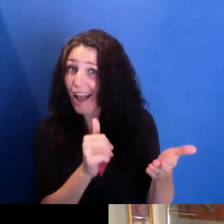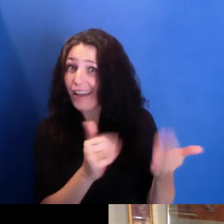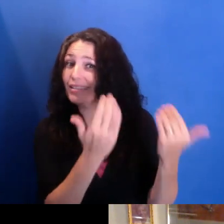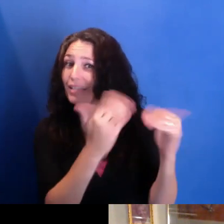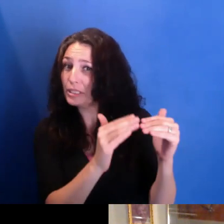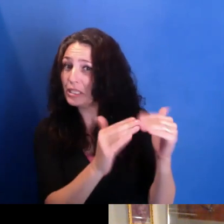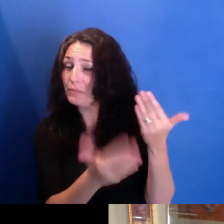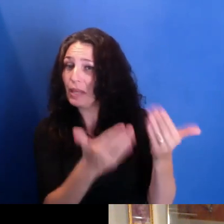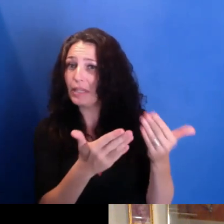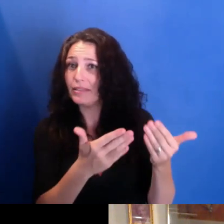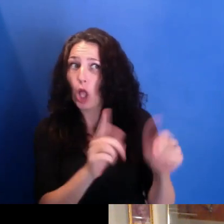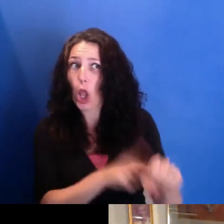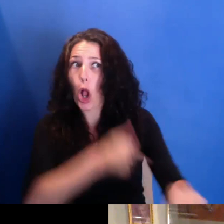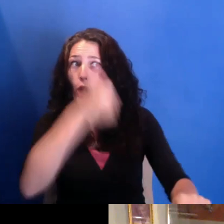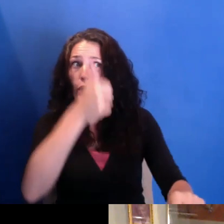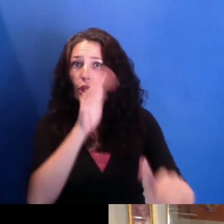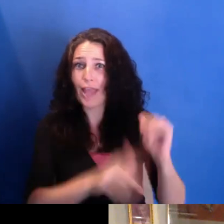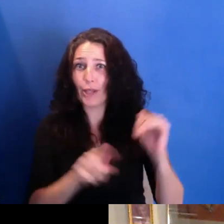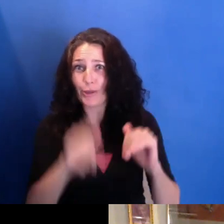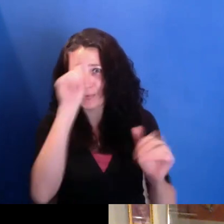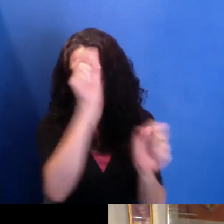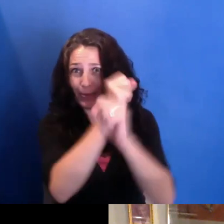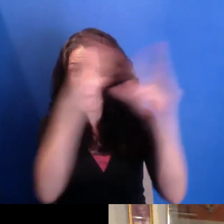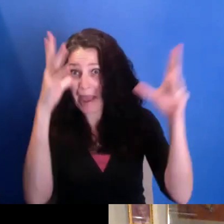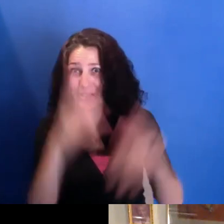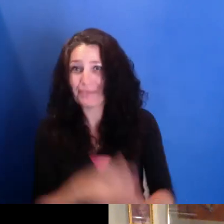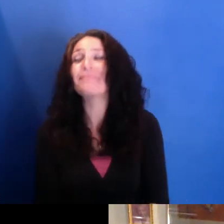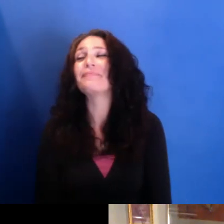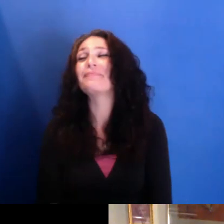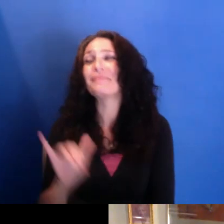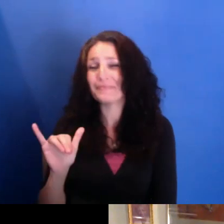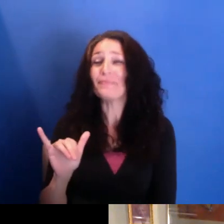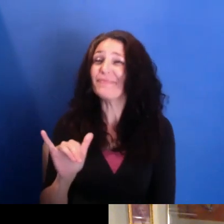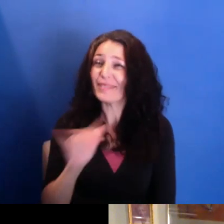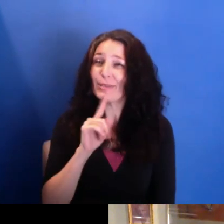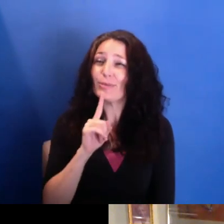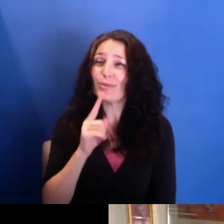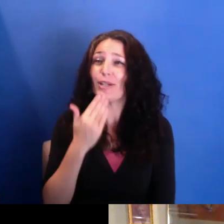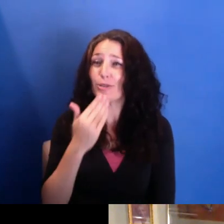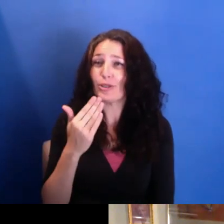Yeah, no, and that's good to hear. Because, I mean, that's-- what it feels like.